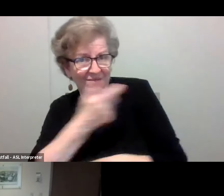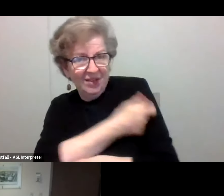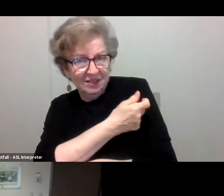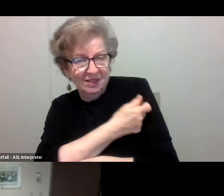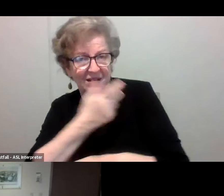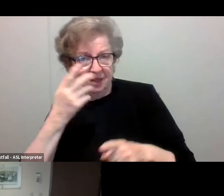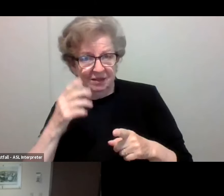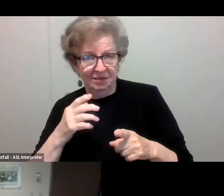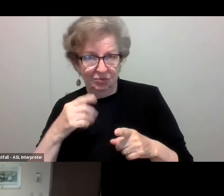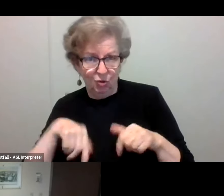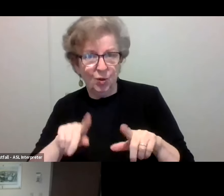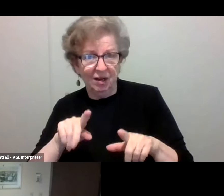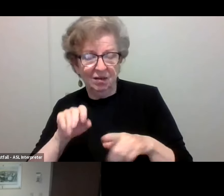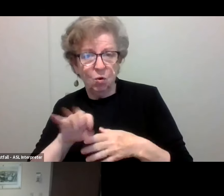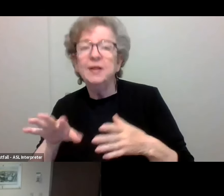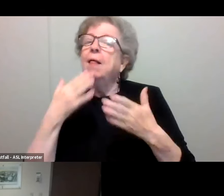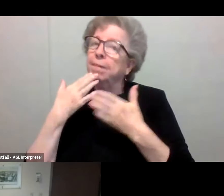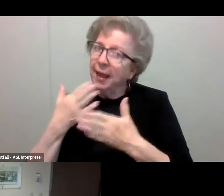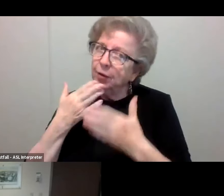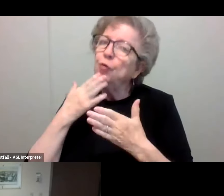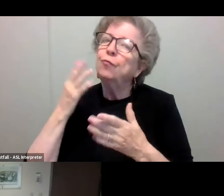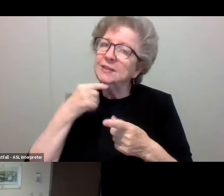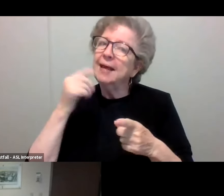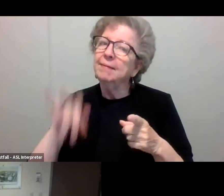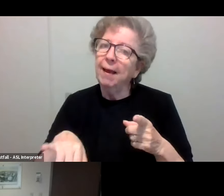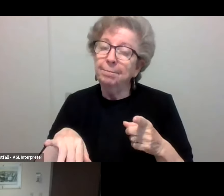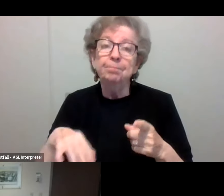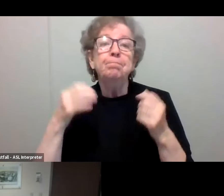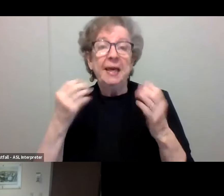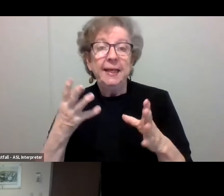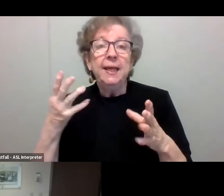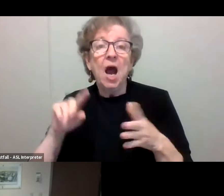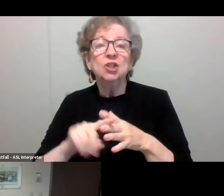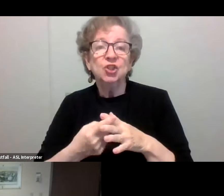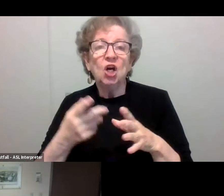And thanks for raising this issue. And I know people are starting to get their flu shots. I tend to wait a little bit longer,